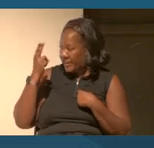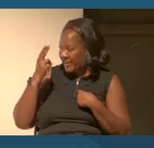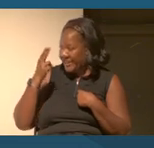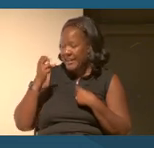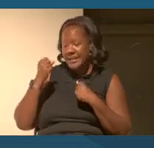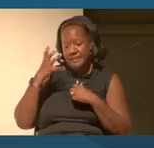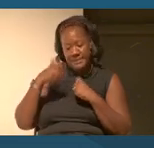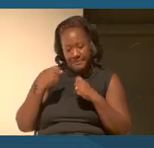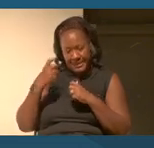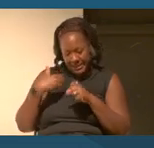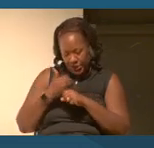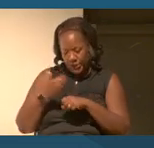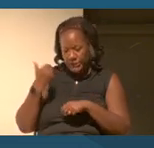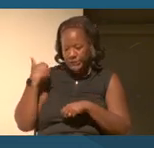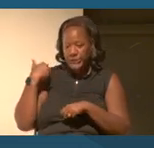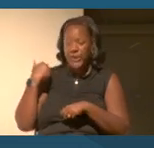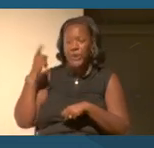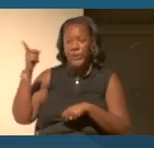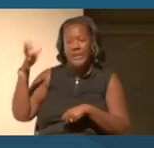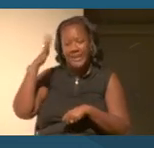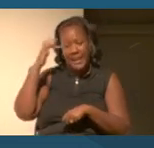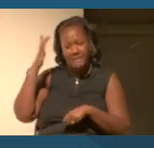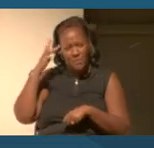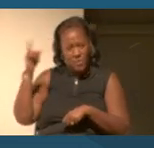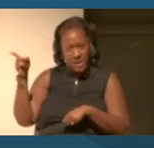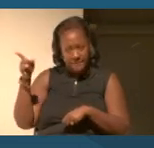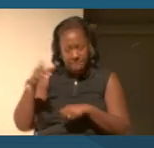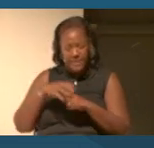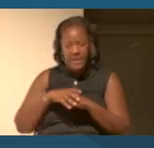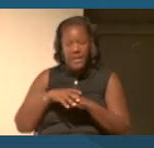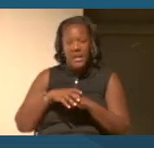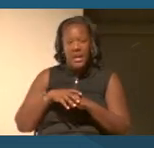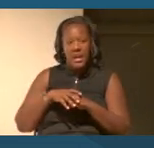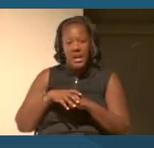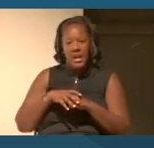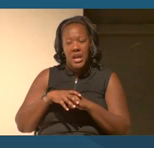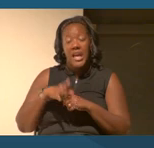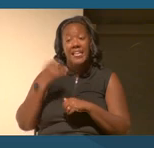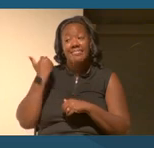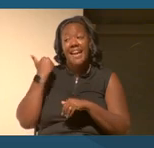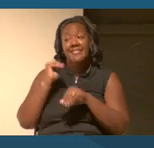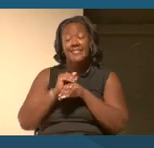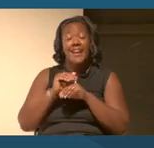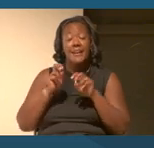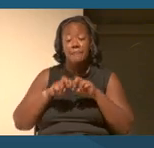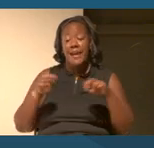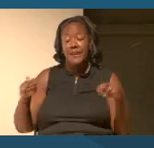ago, and Alta Loma, California. And I know, in fact, last night's panel was so beautiful. Monique, thank you.